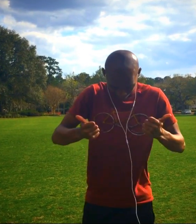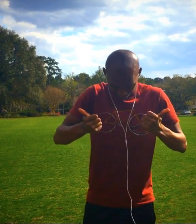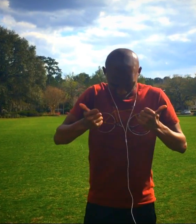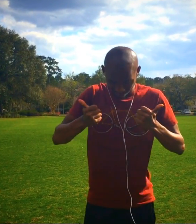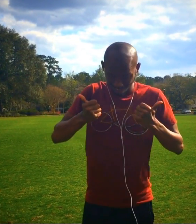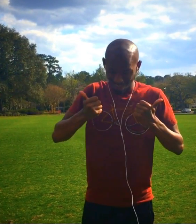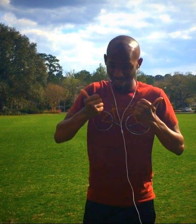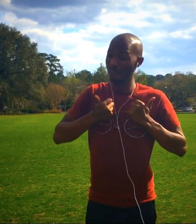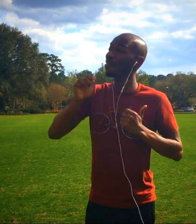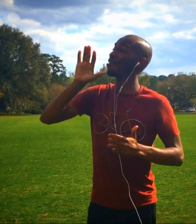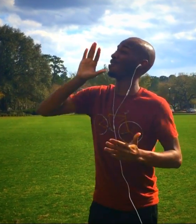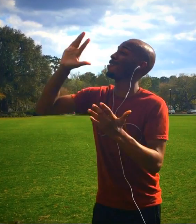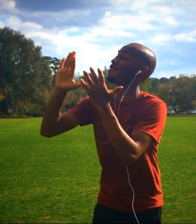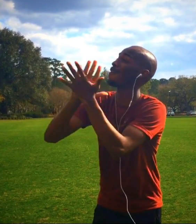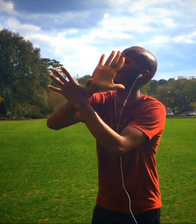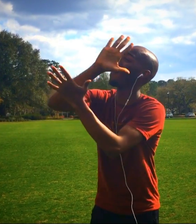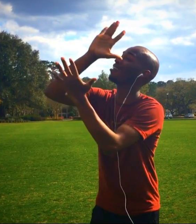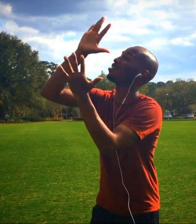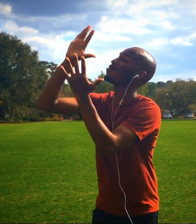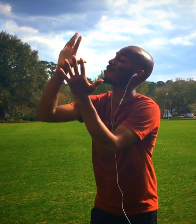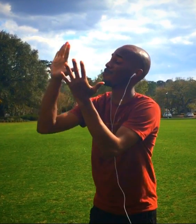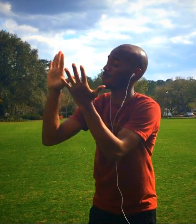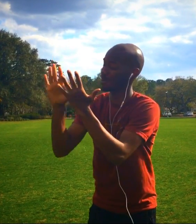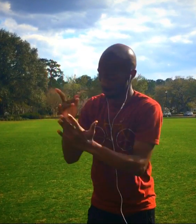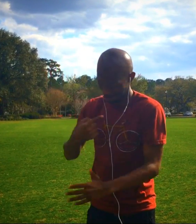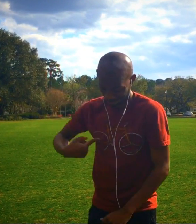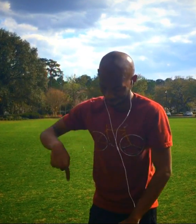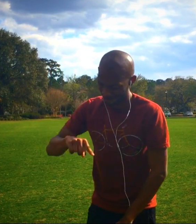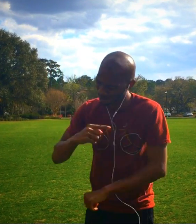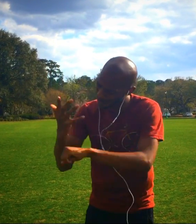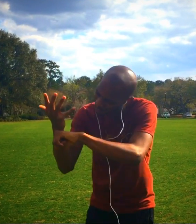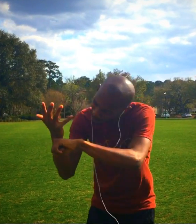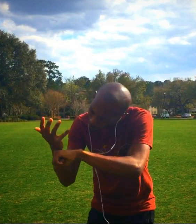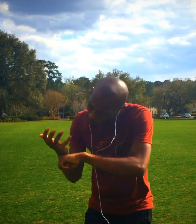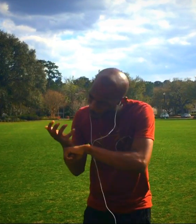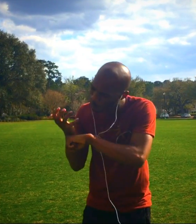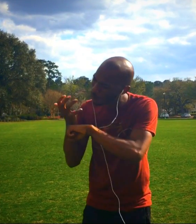Your glory, God, is what our hearts long for